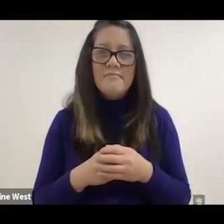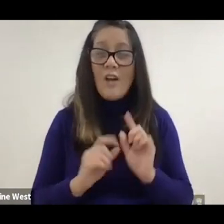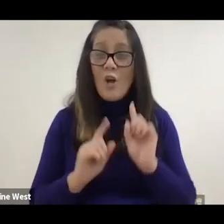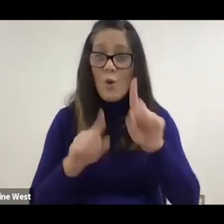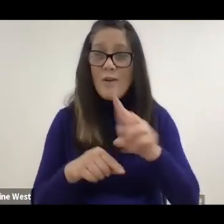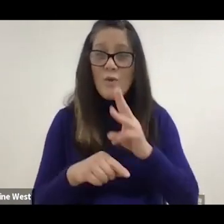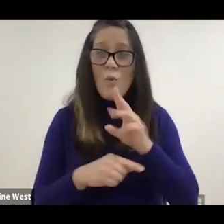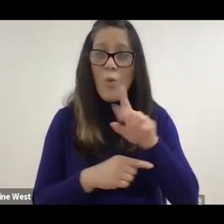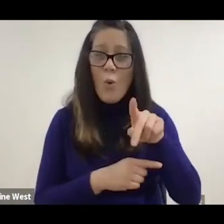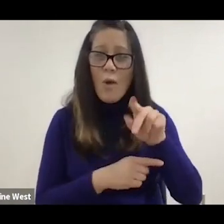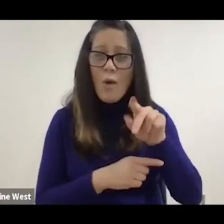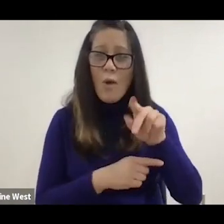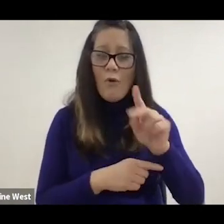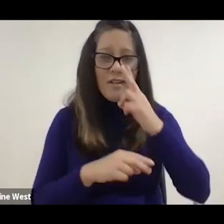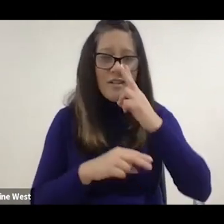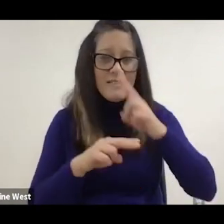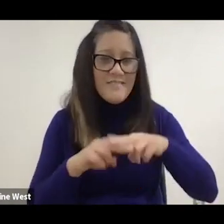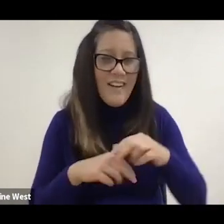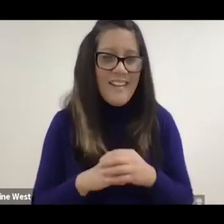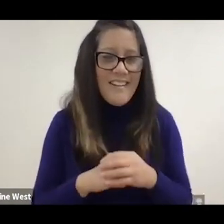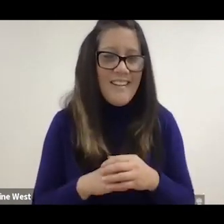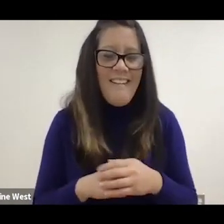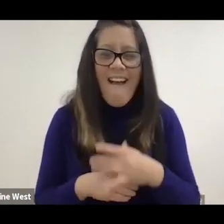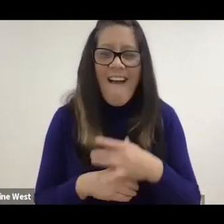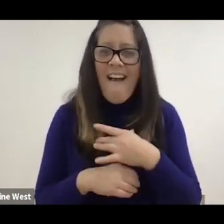I like to have the freedom to